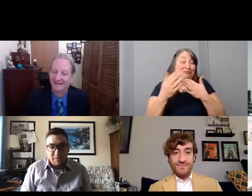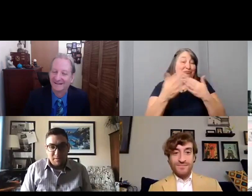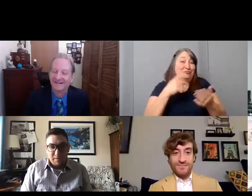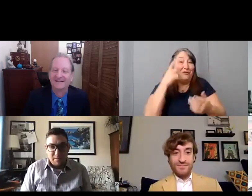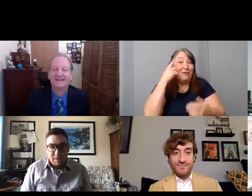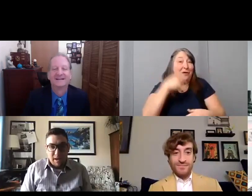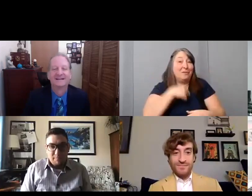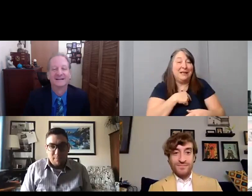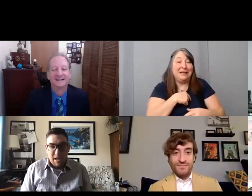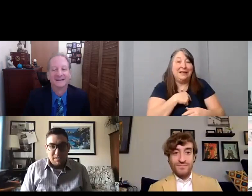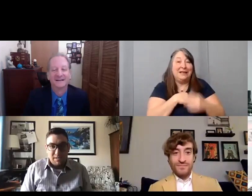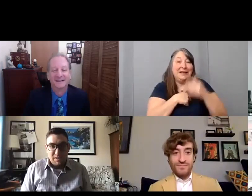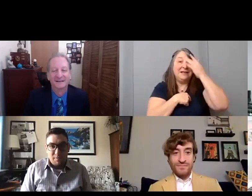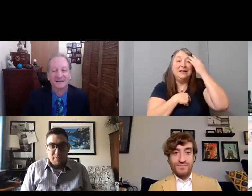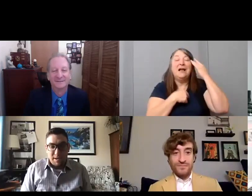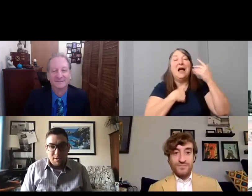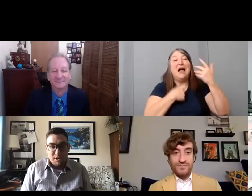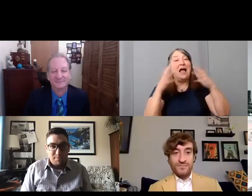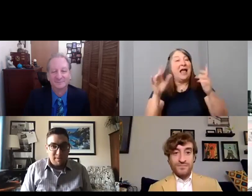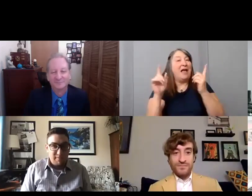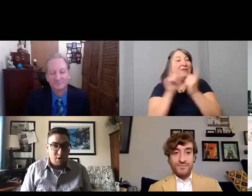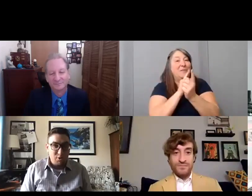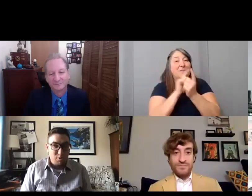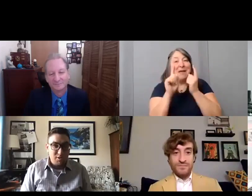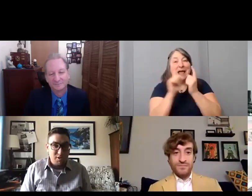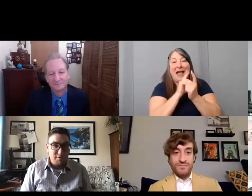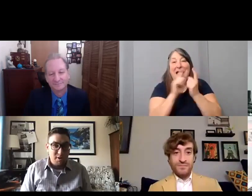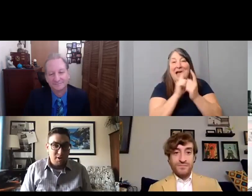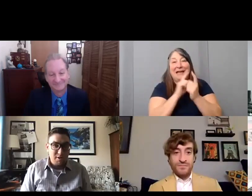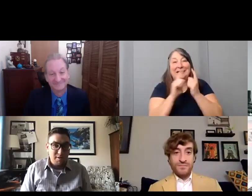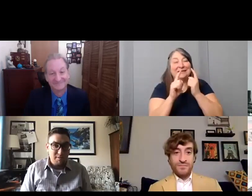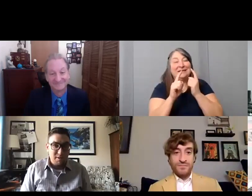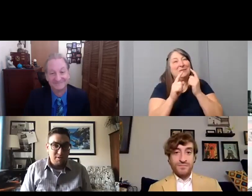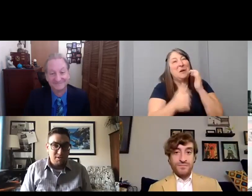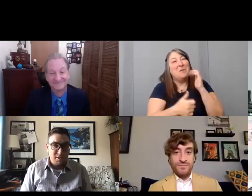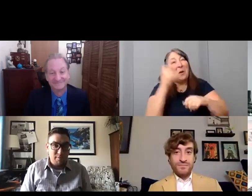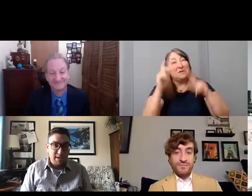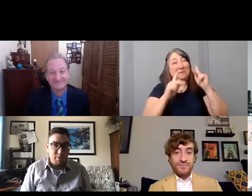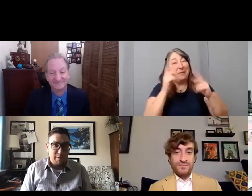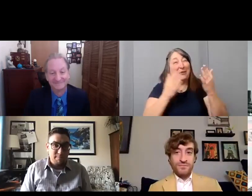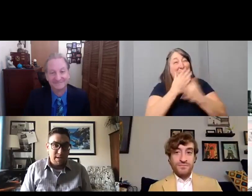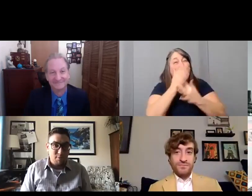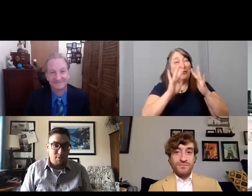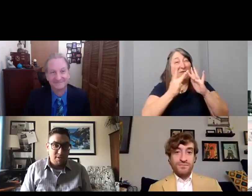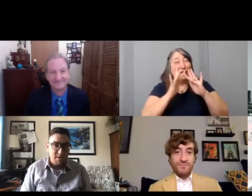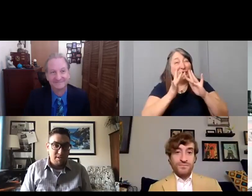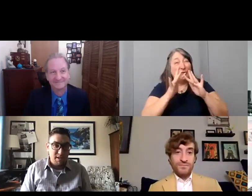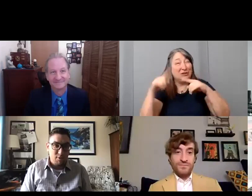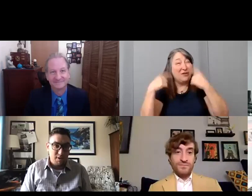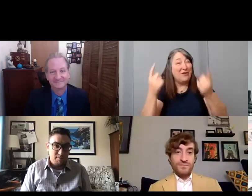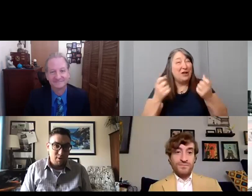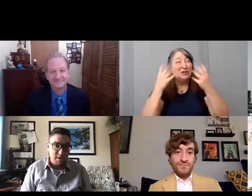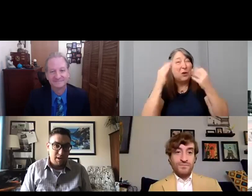have met some, even though it's been virtual so far, there's so many great people in the disabled community.